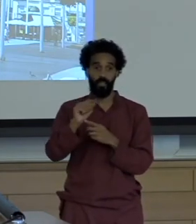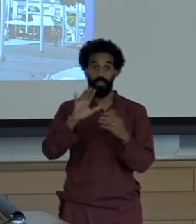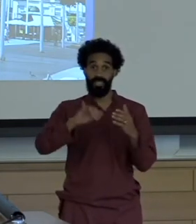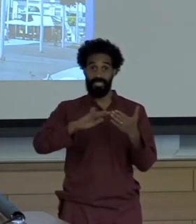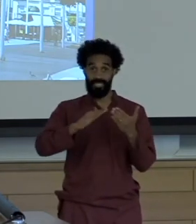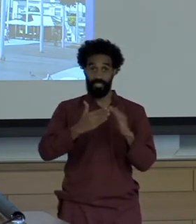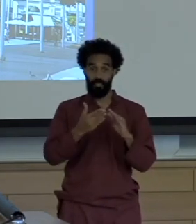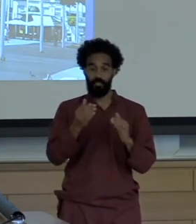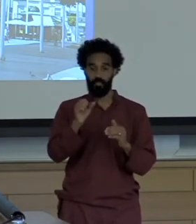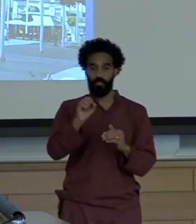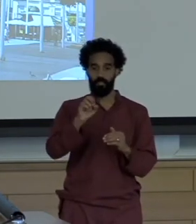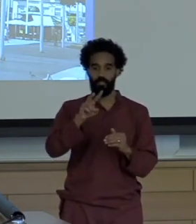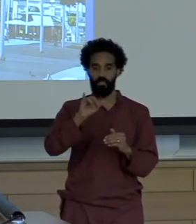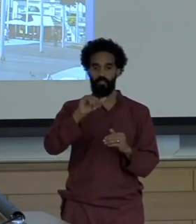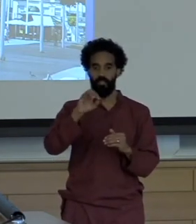We are all impacted